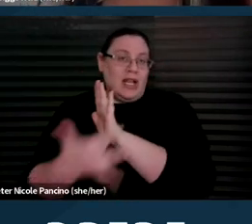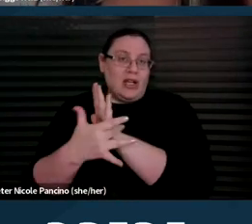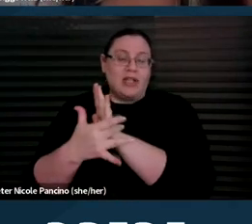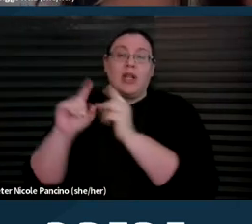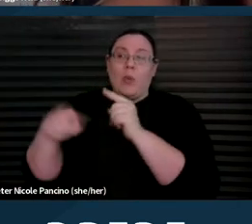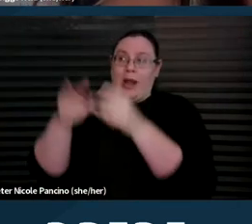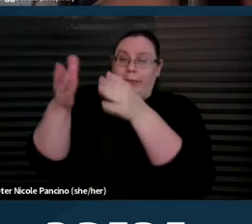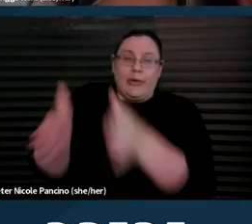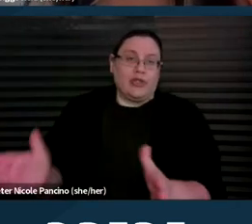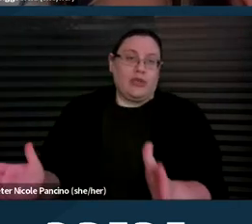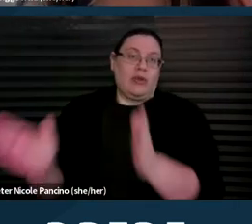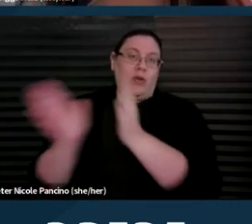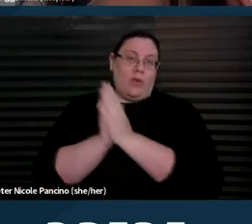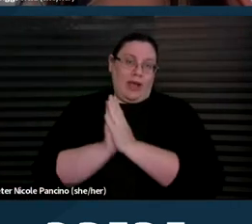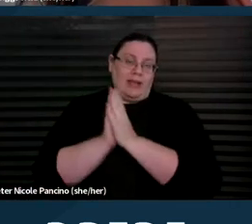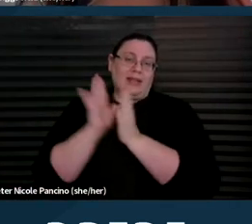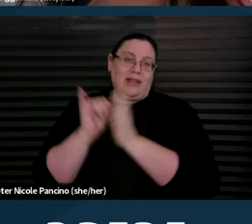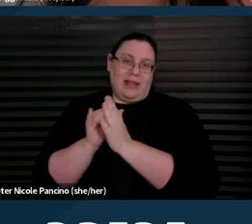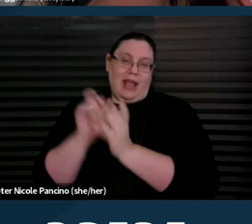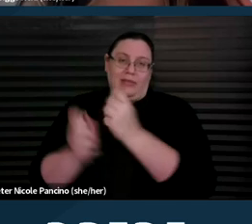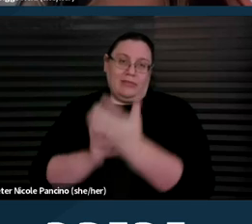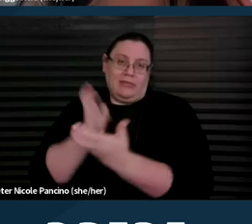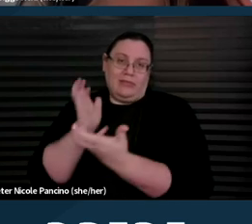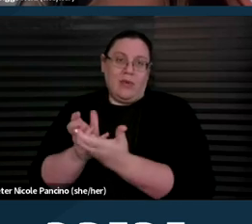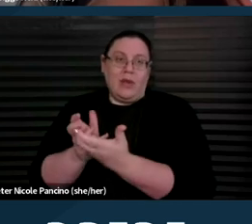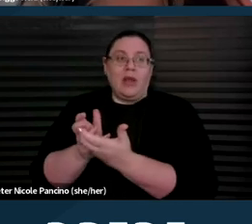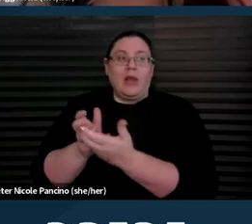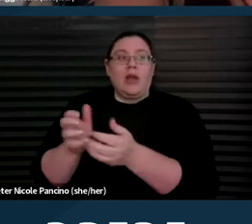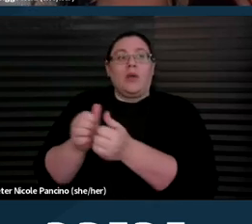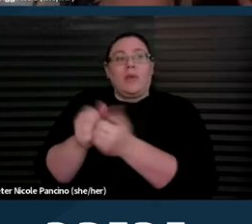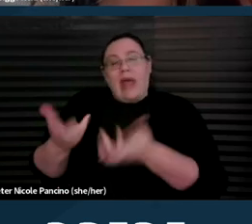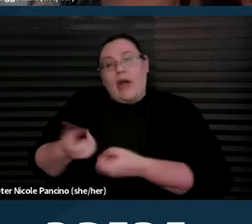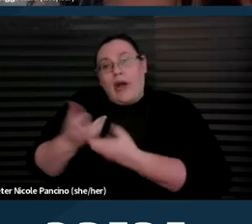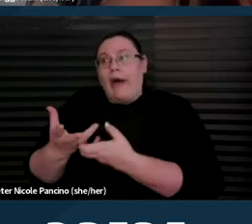of the individual with a disability without imposing a disproportionate or undue burden.